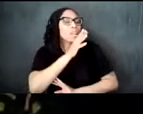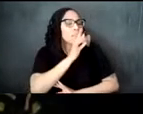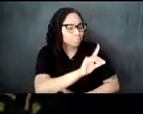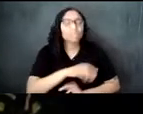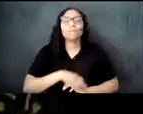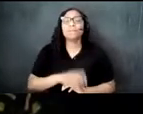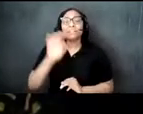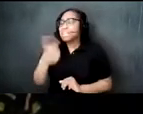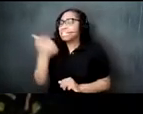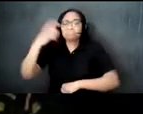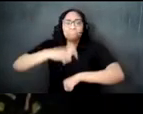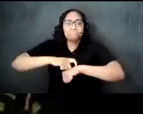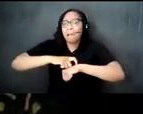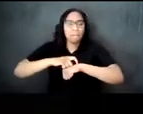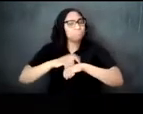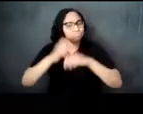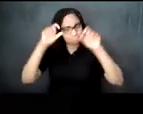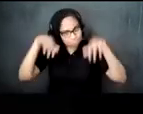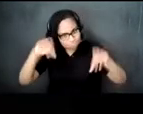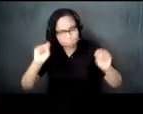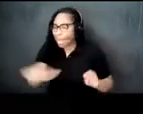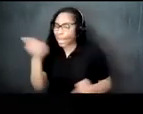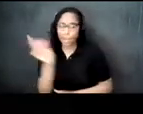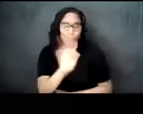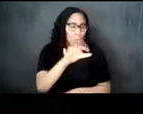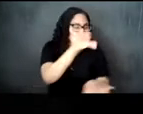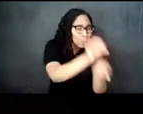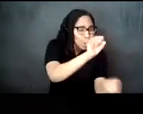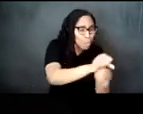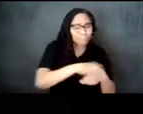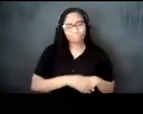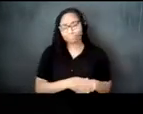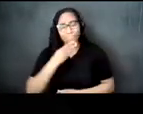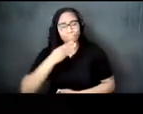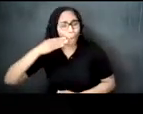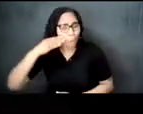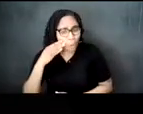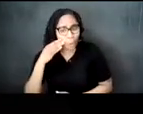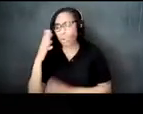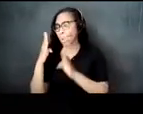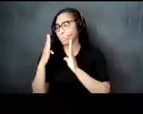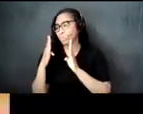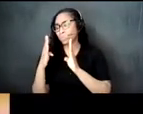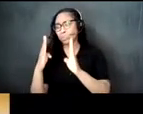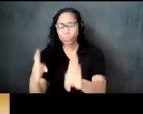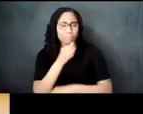and just about anywhere whether at work at home or even in the streets it's a crucial part of seneca